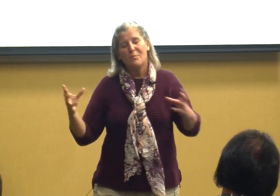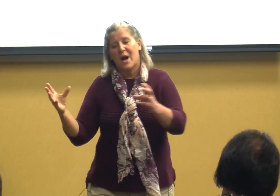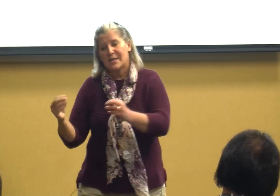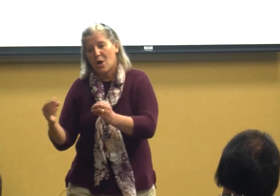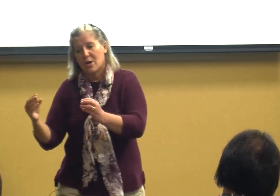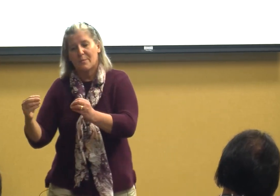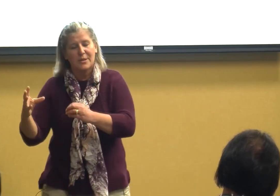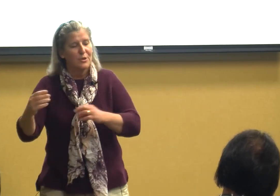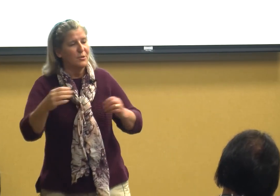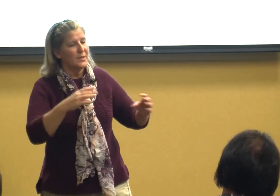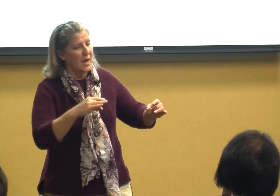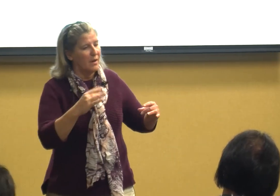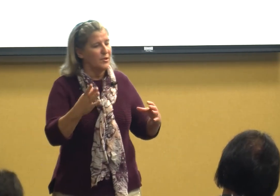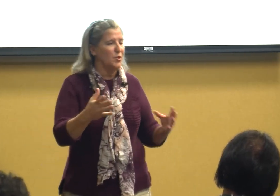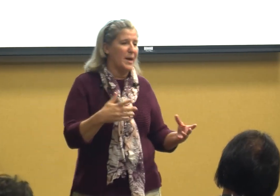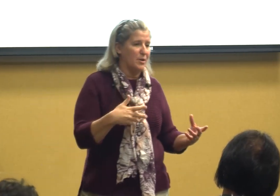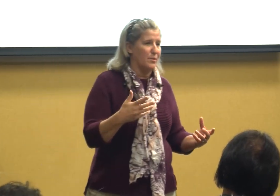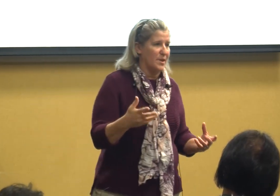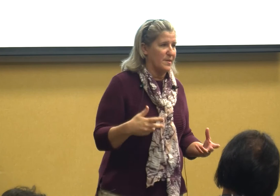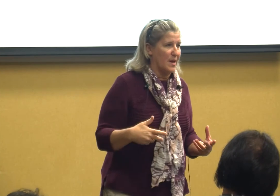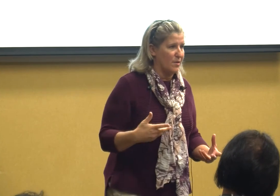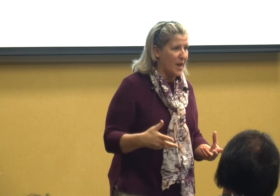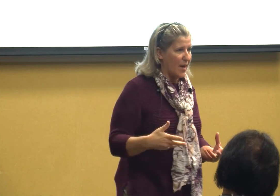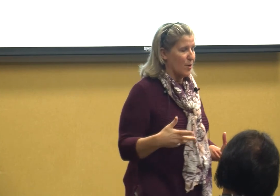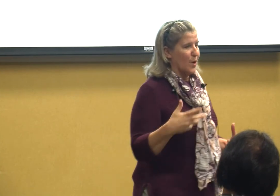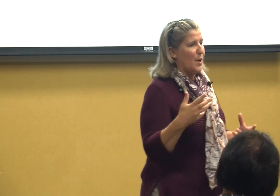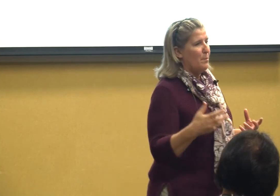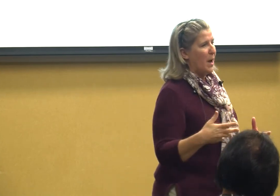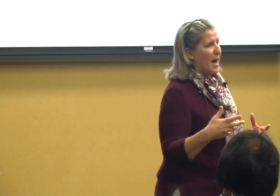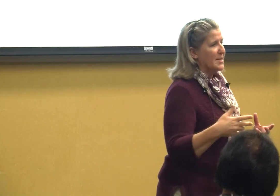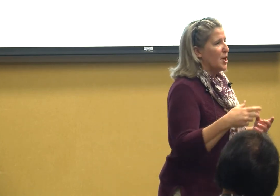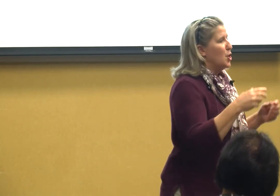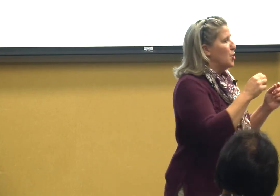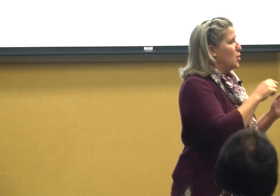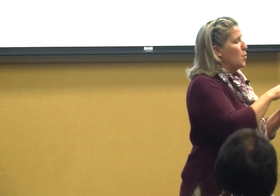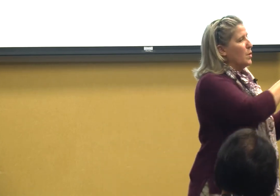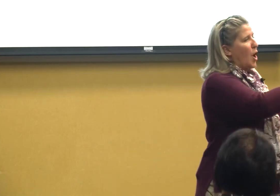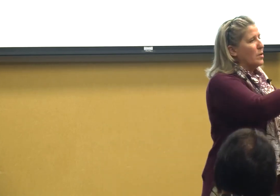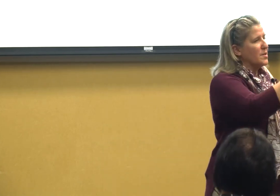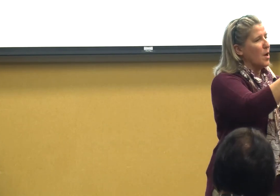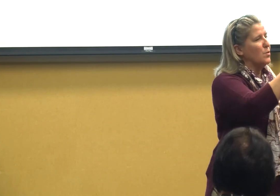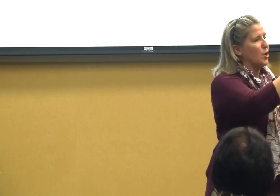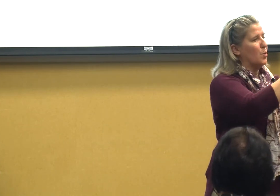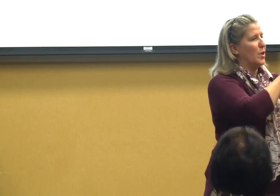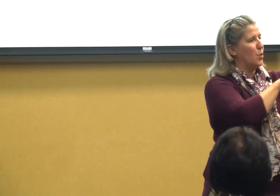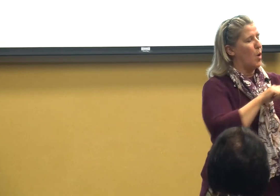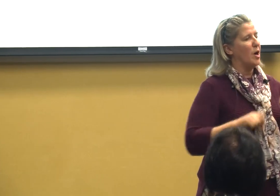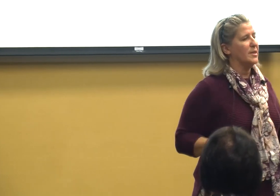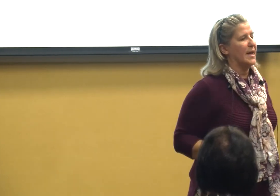might talk amongst yourselves you may do this that or the other but you also knew when you walked in